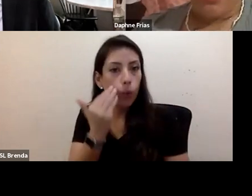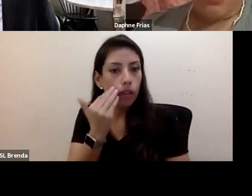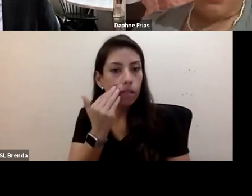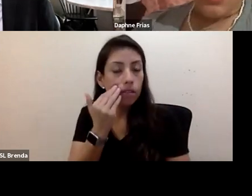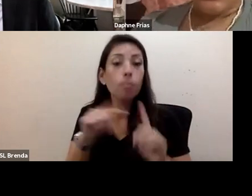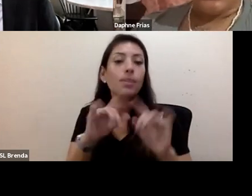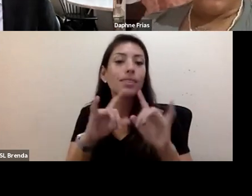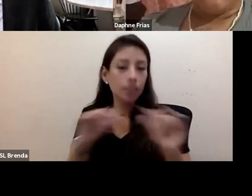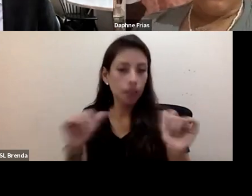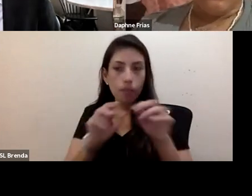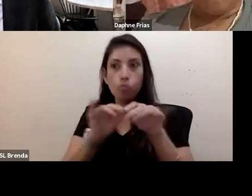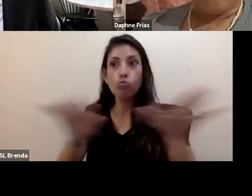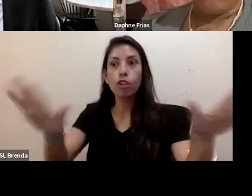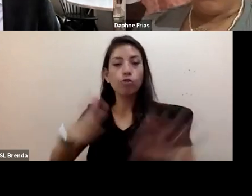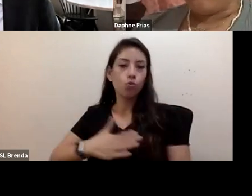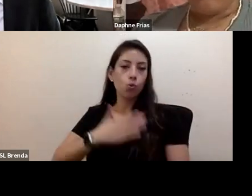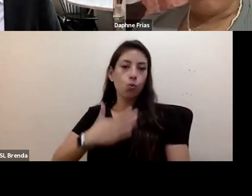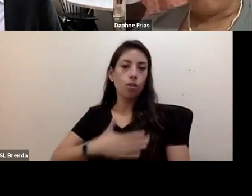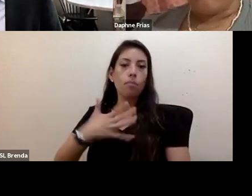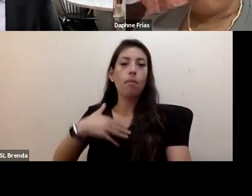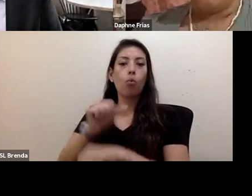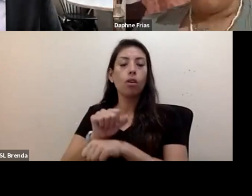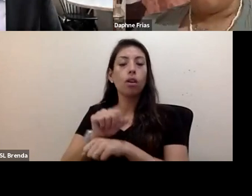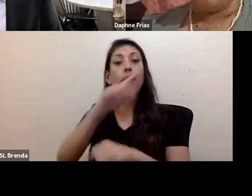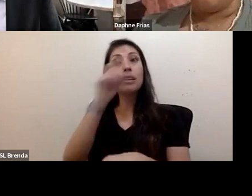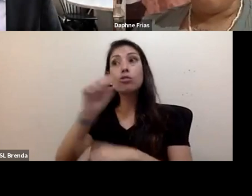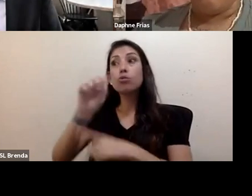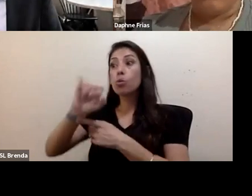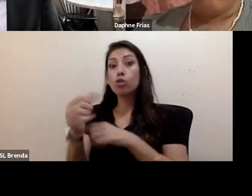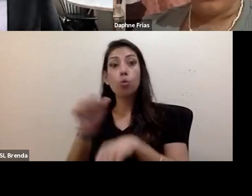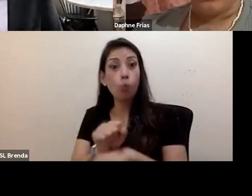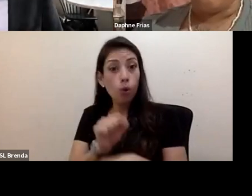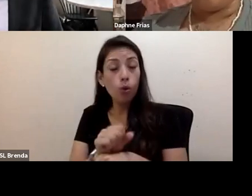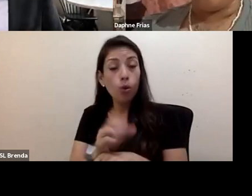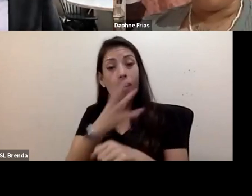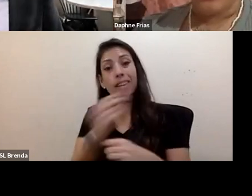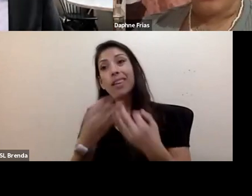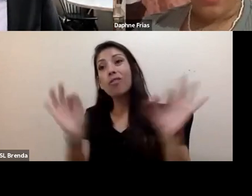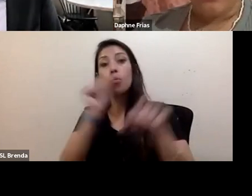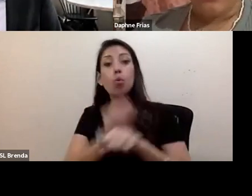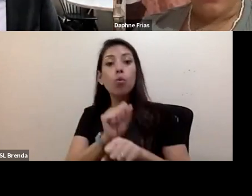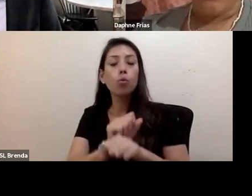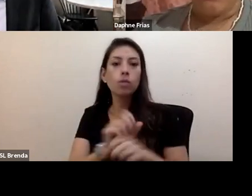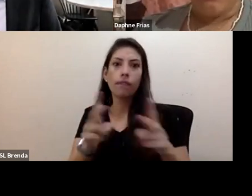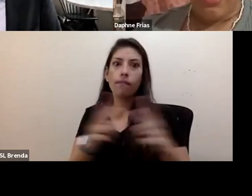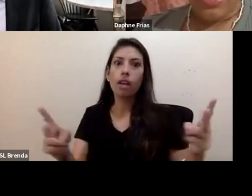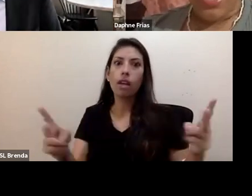because this social justice work and liberation work is very taxing on the spirit,